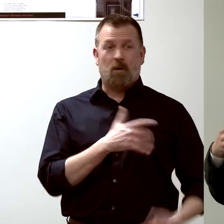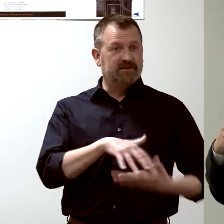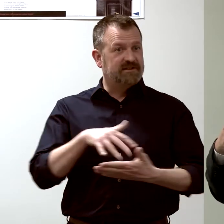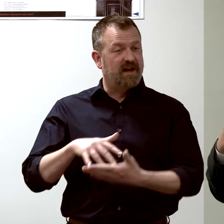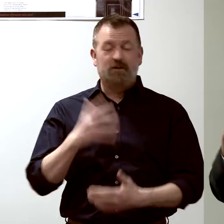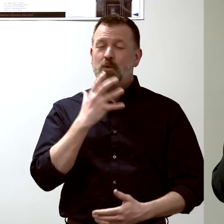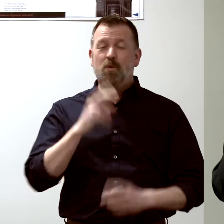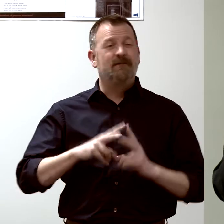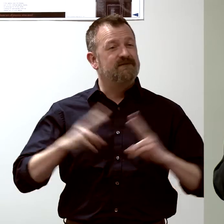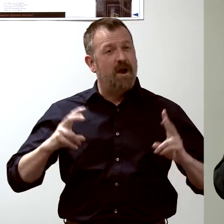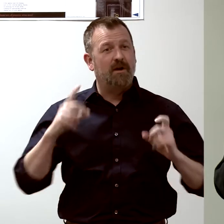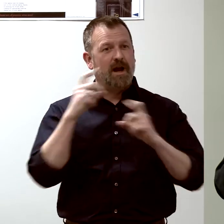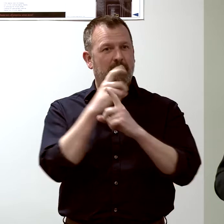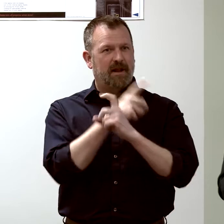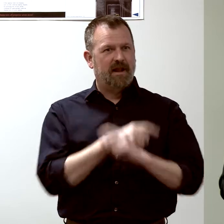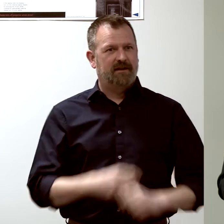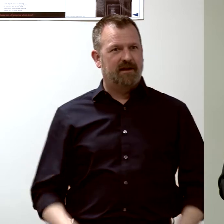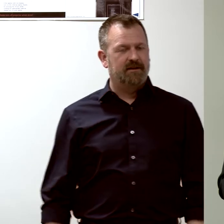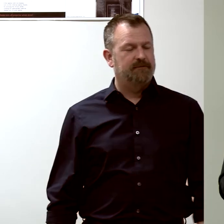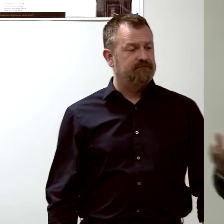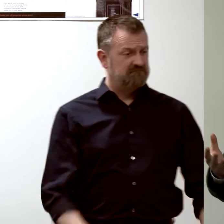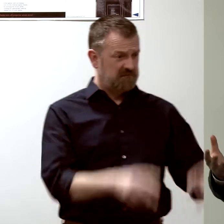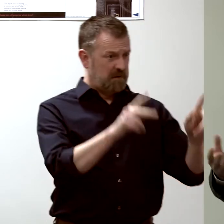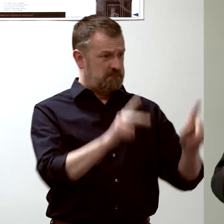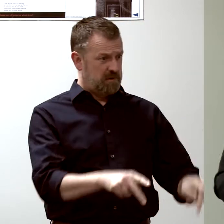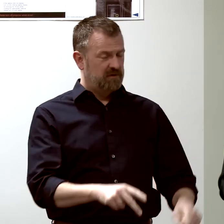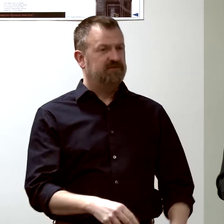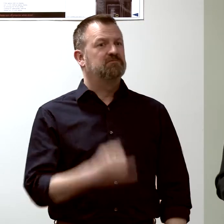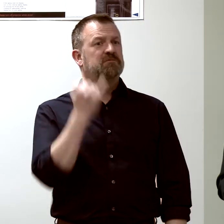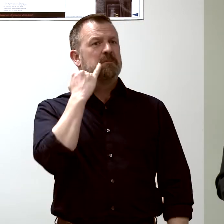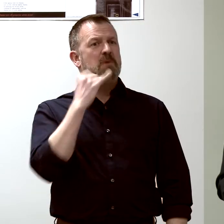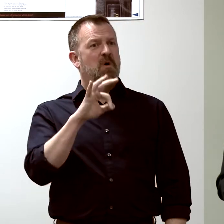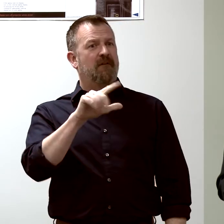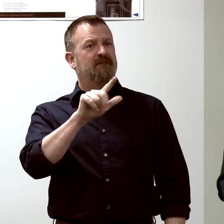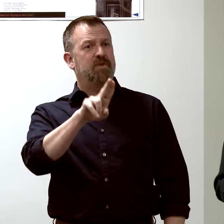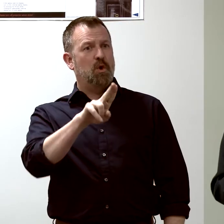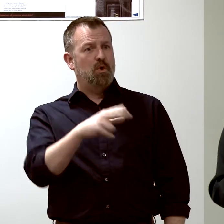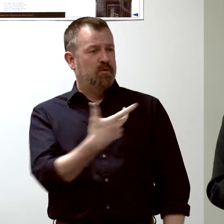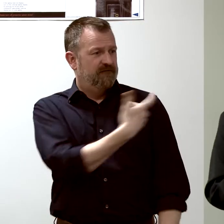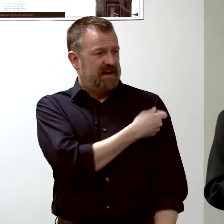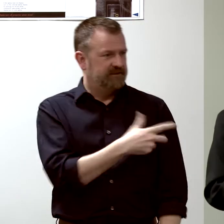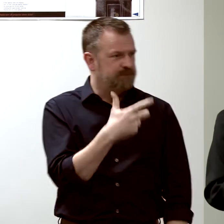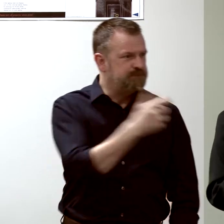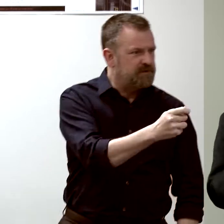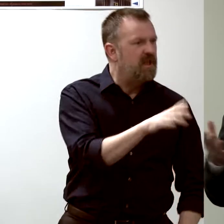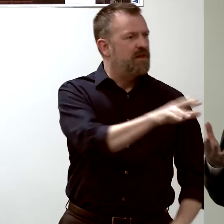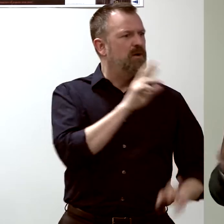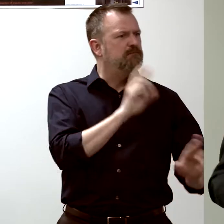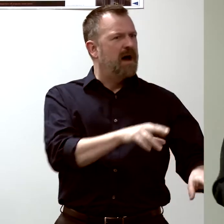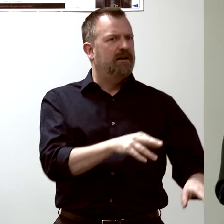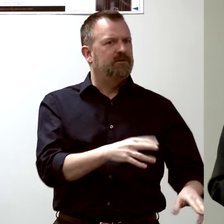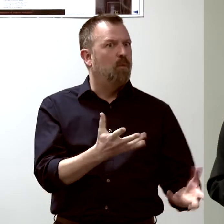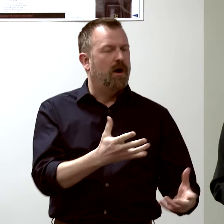"How do people respond to the flu vaccine?" right? How many people here got the flu vaccine this year?